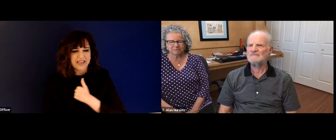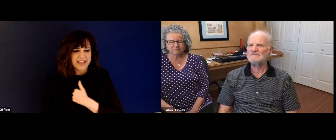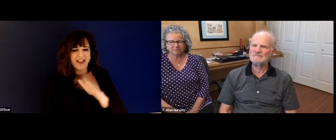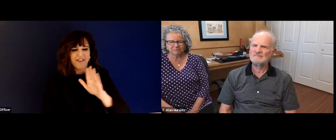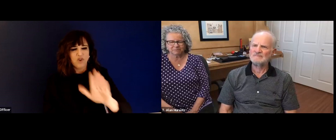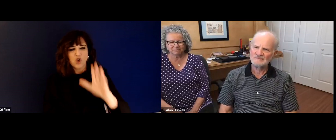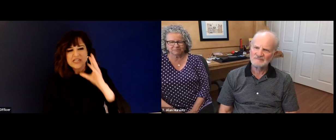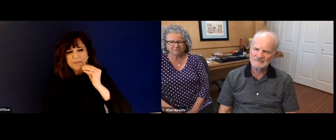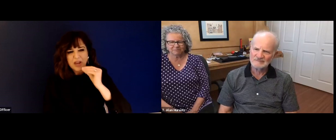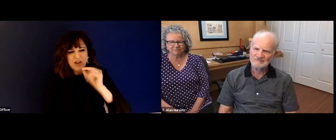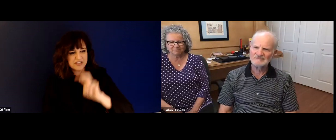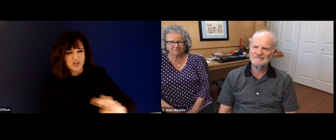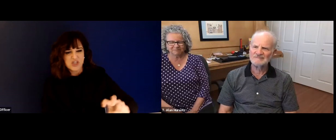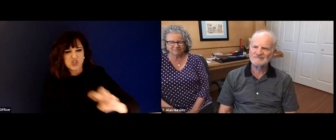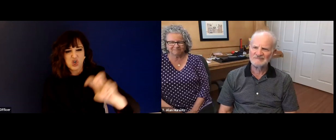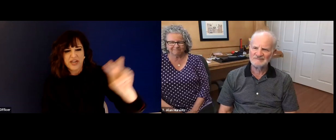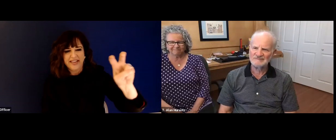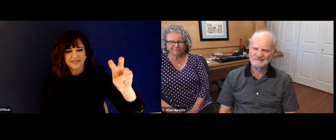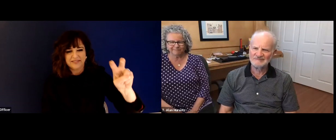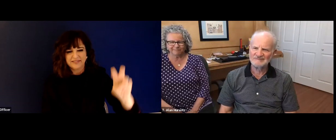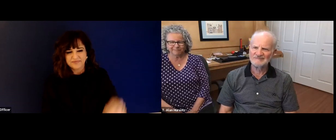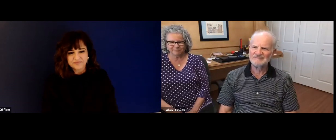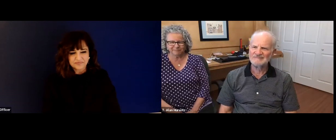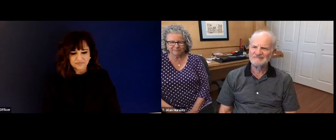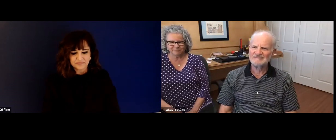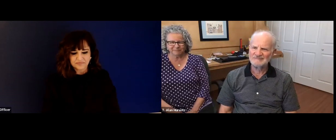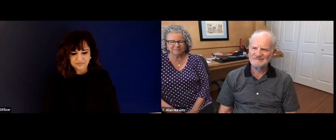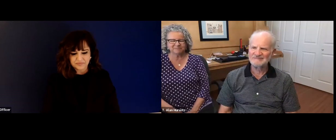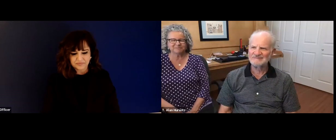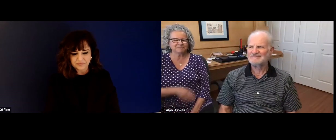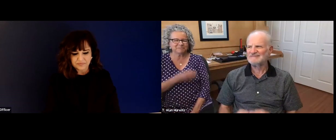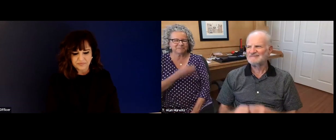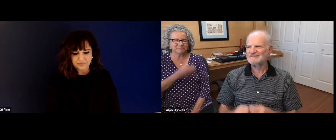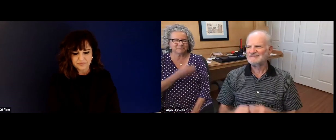maybe it's easy, maybe not. We'll see. What are your biggest